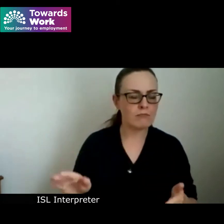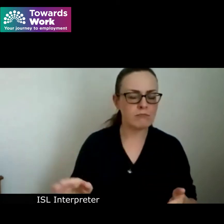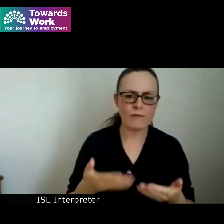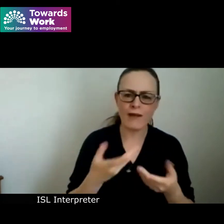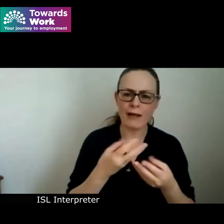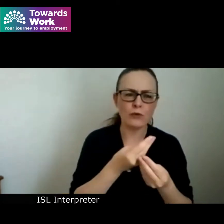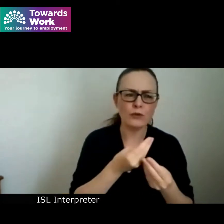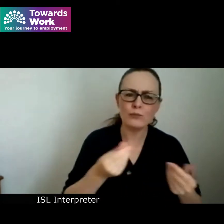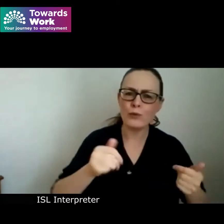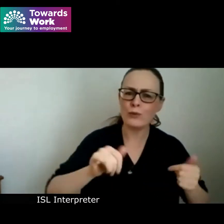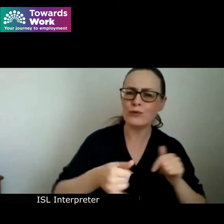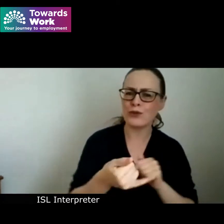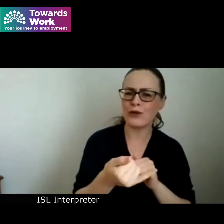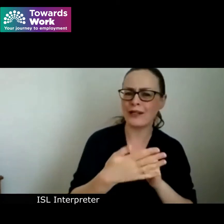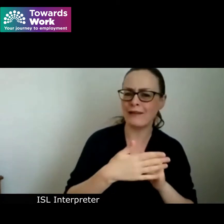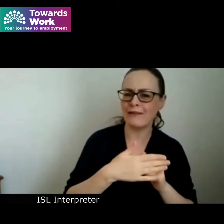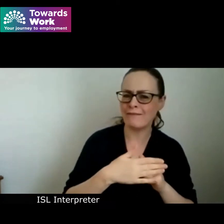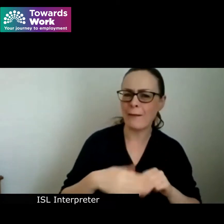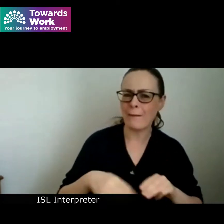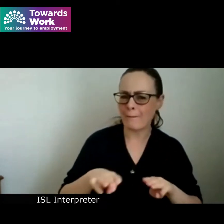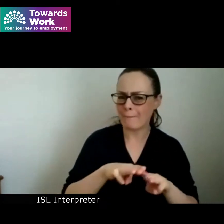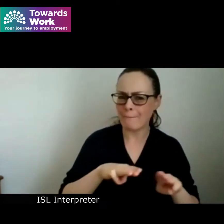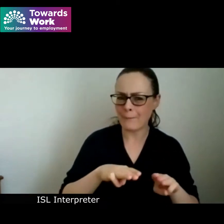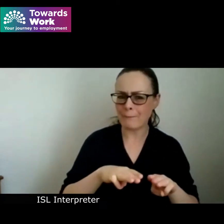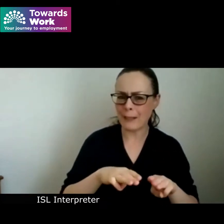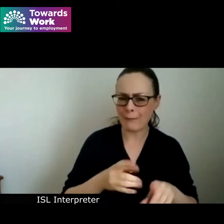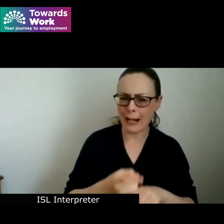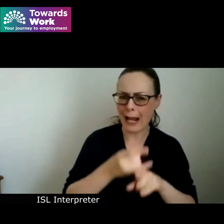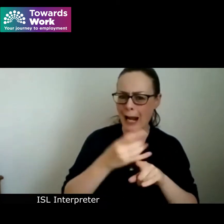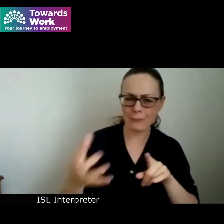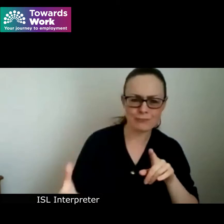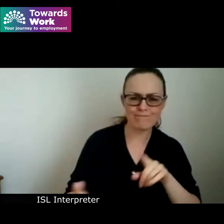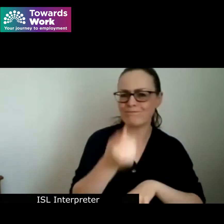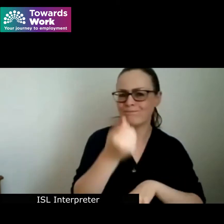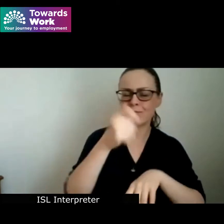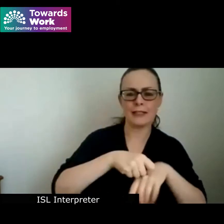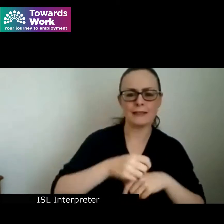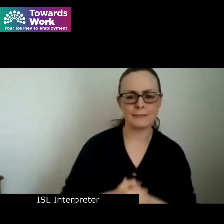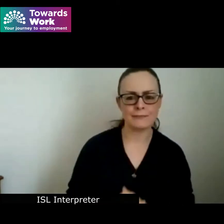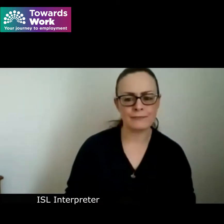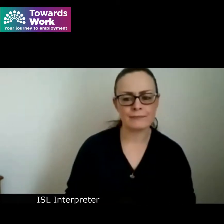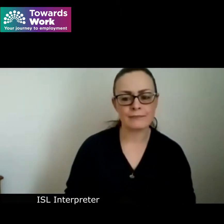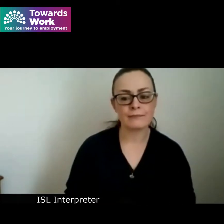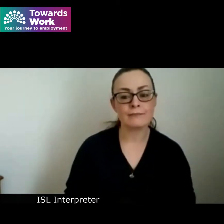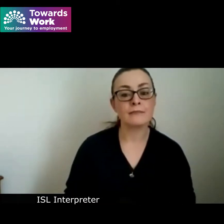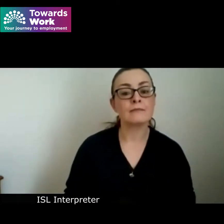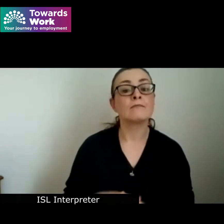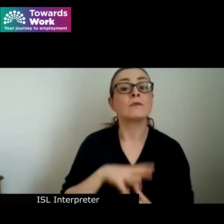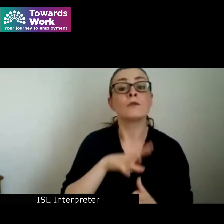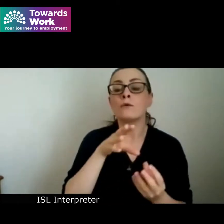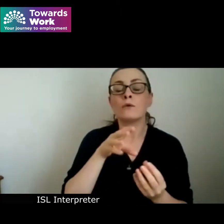journey for participants towards meeting their full potential in conclusion the success of this